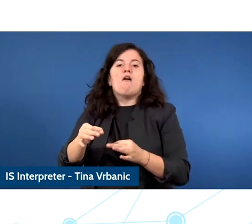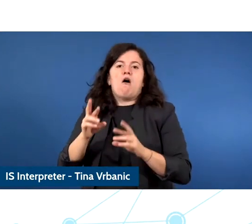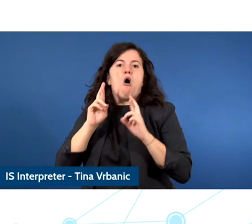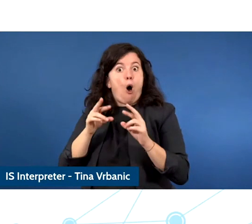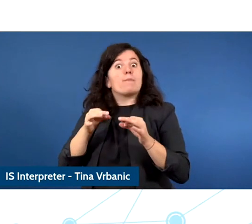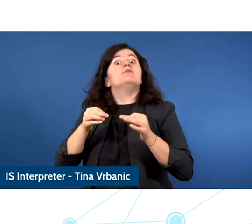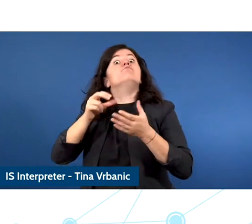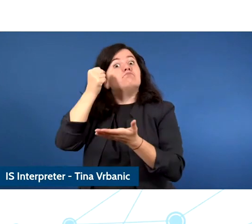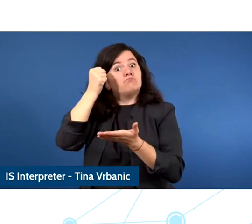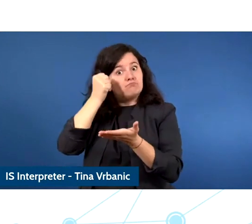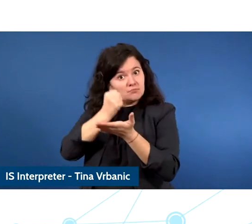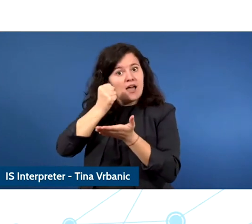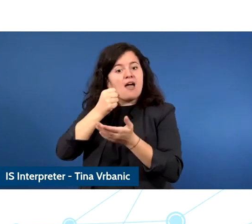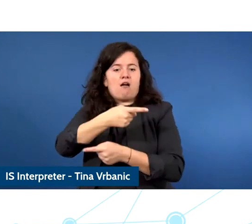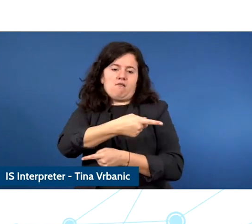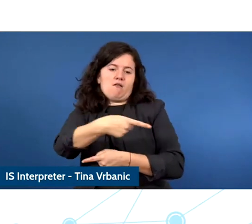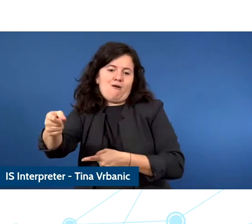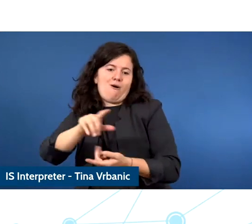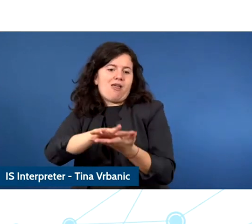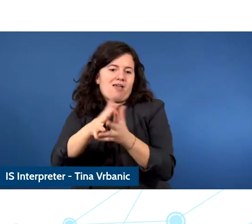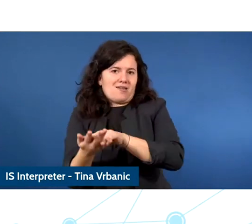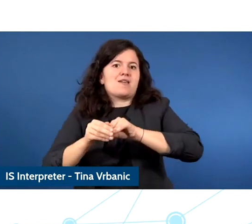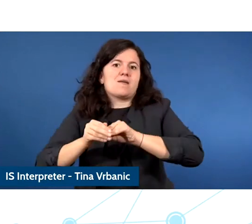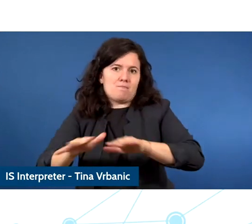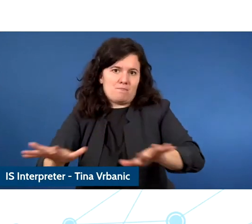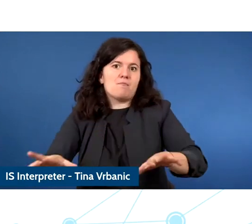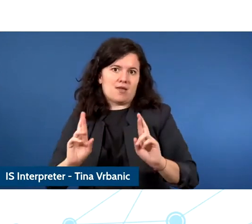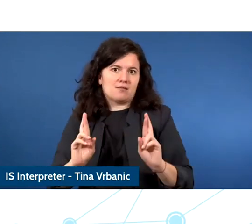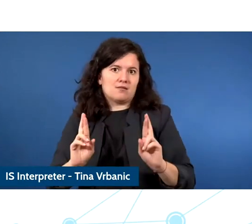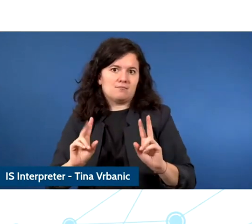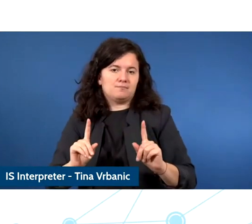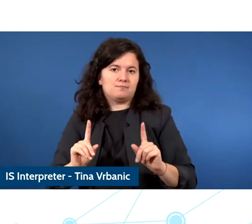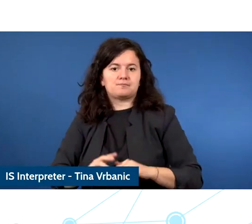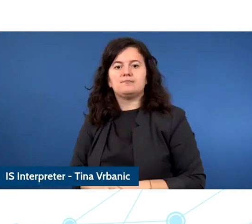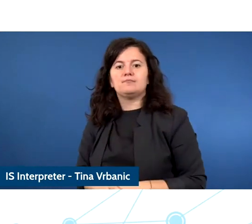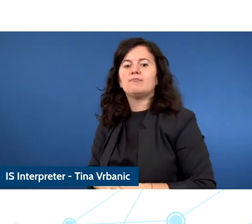I think we need to build on a solid human rights legal framework and guidessance